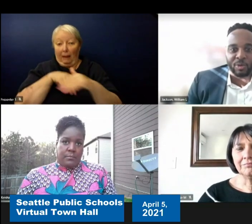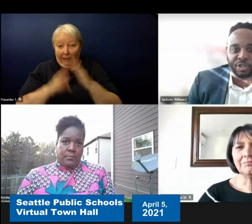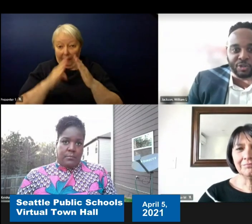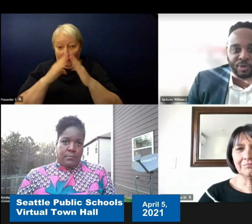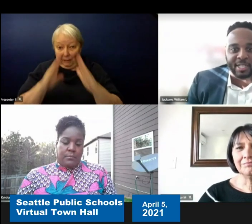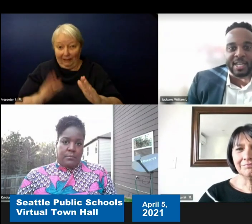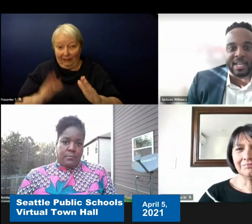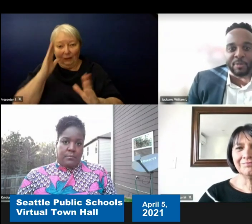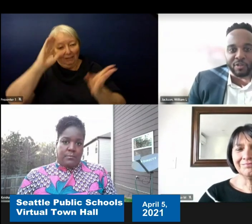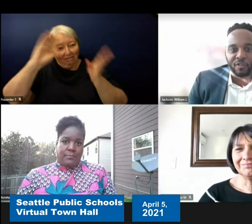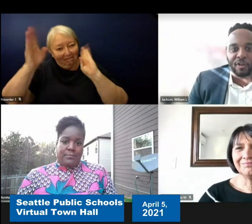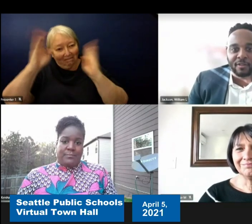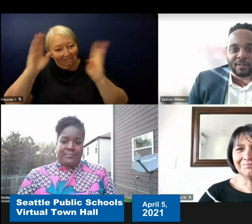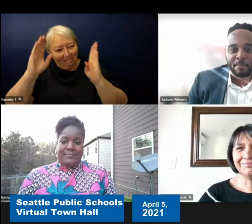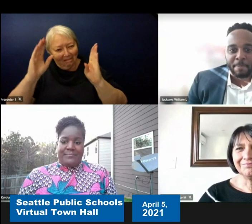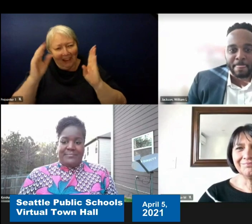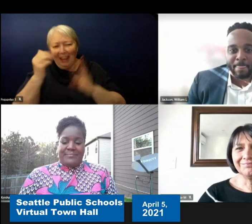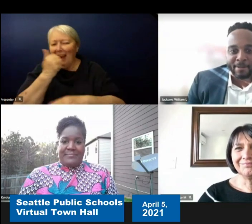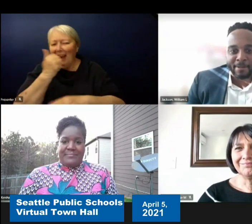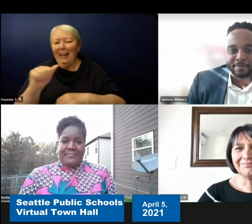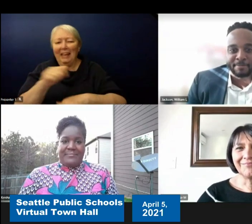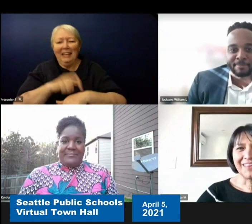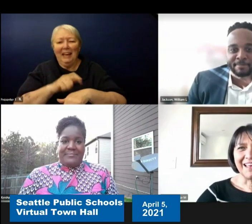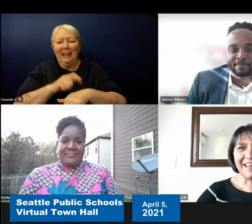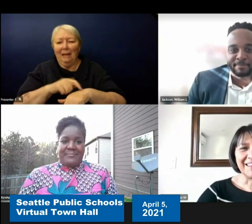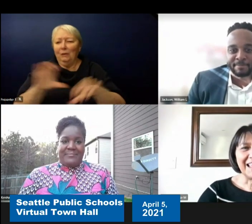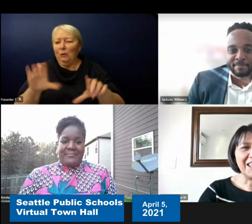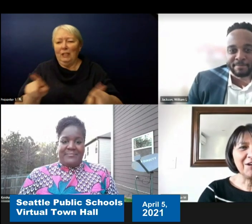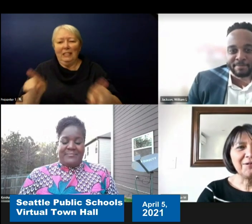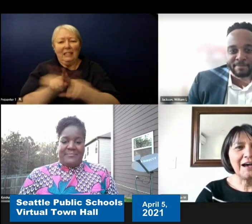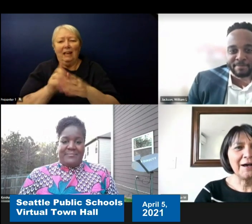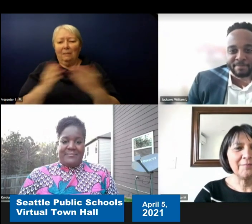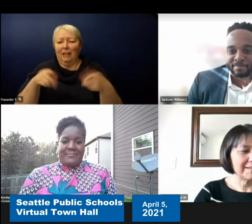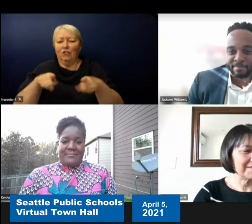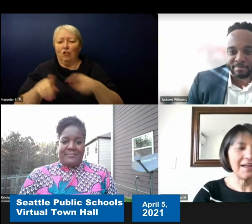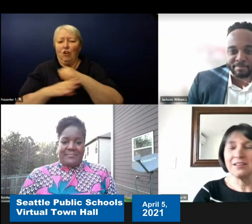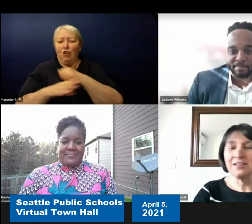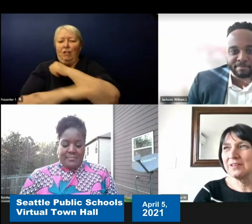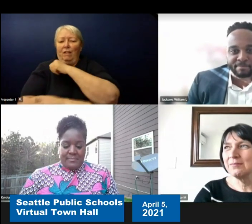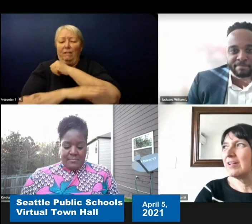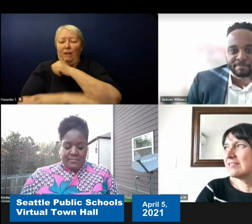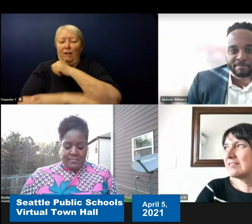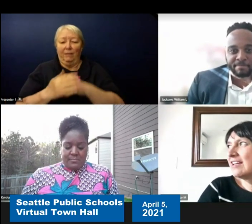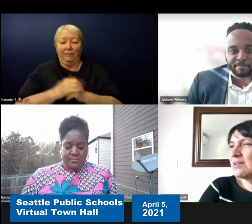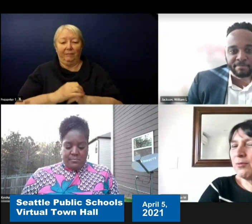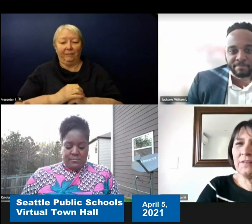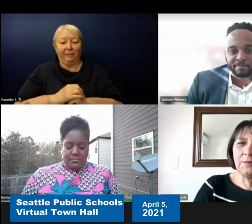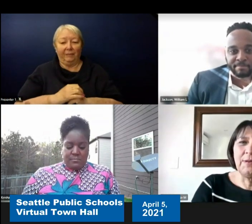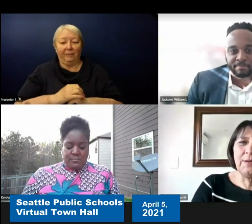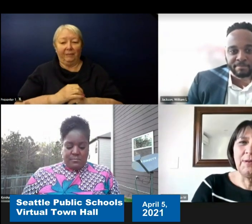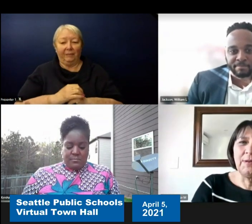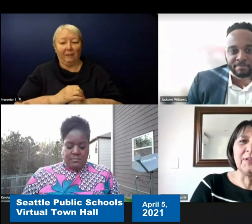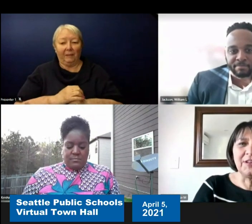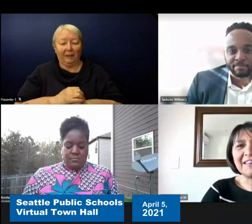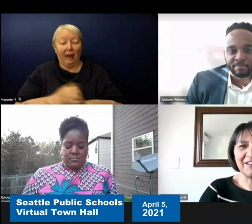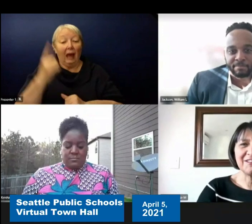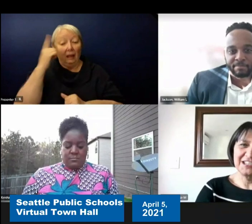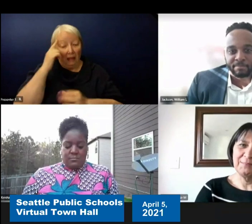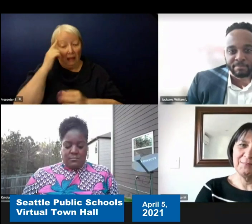any time in the fall. Yeah thank you. I think it's important for people to know that the adults in the building are going